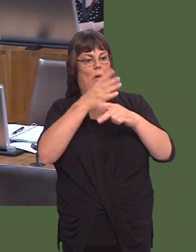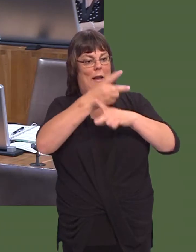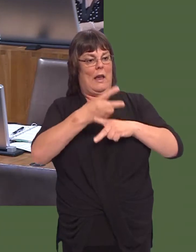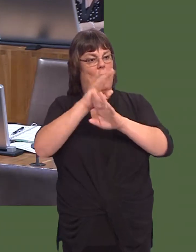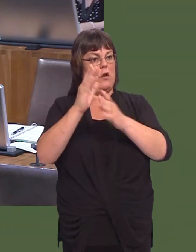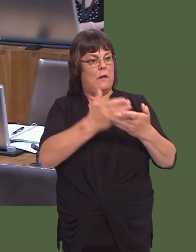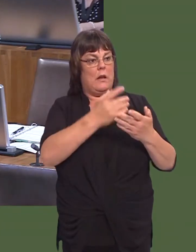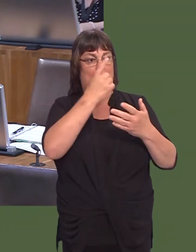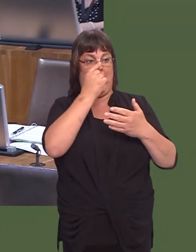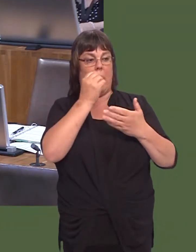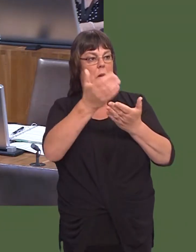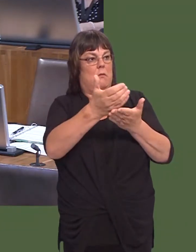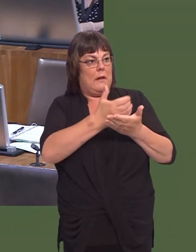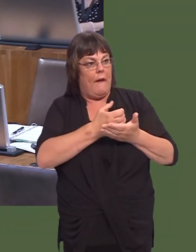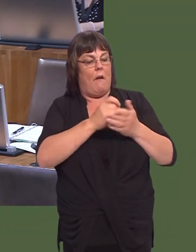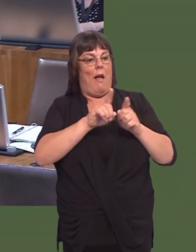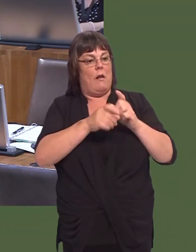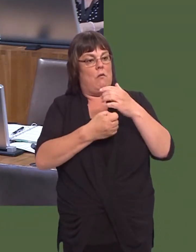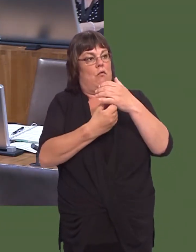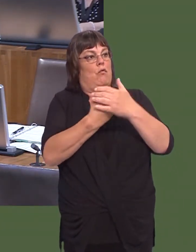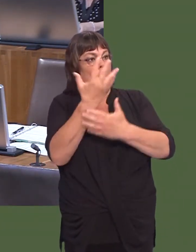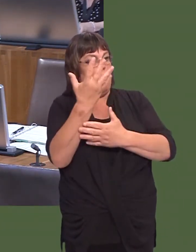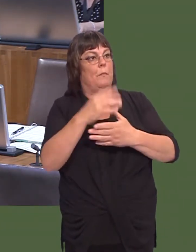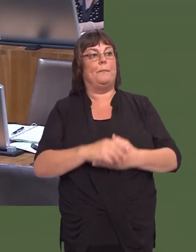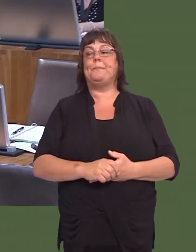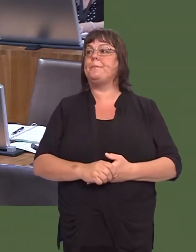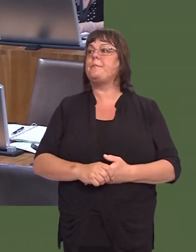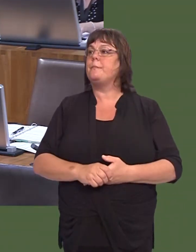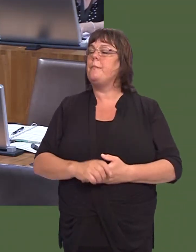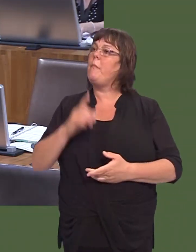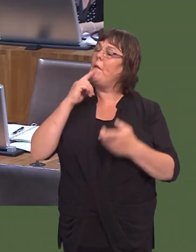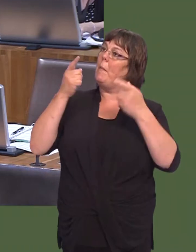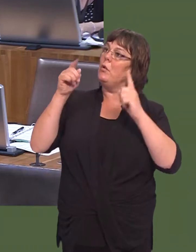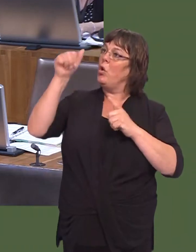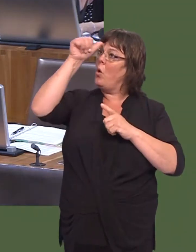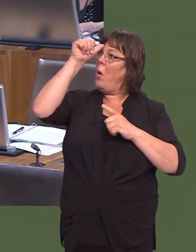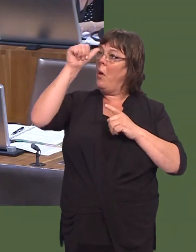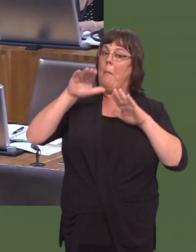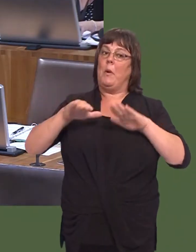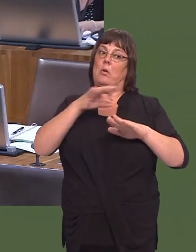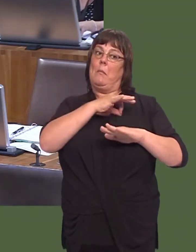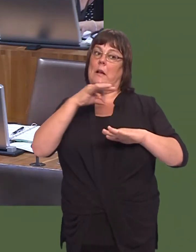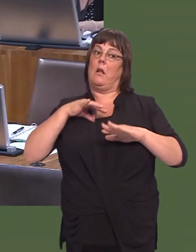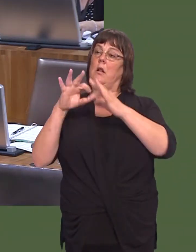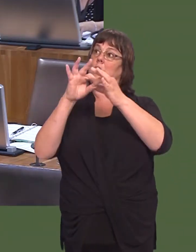primary care services that are safe and sustainable and as close to peopleís homes as possible. Darren Millar: First Minister, youíll be aware that the British Medical Association